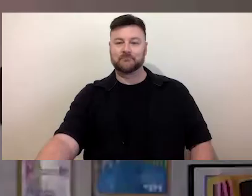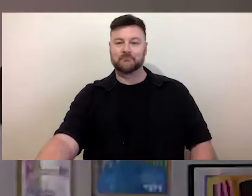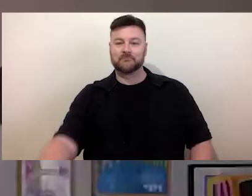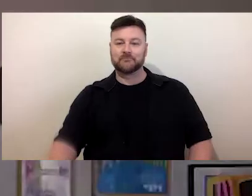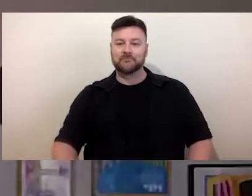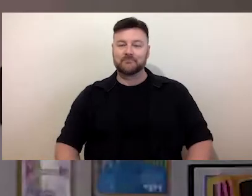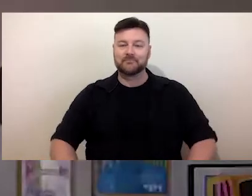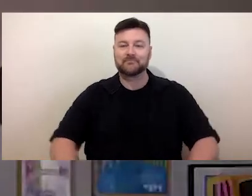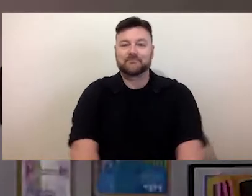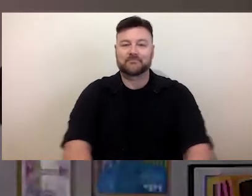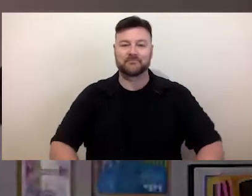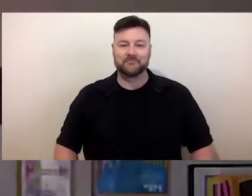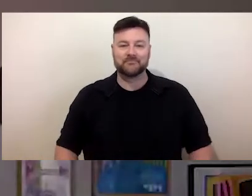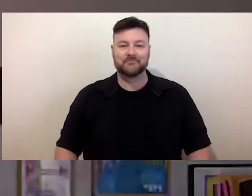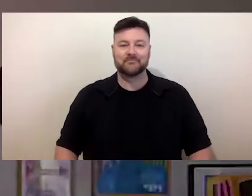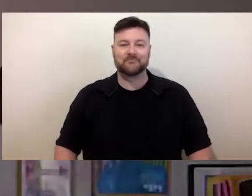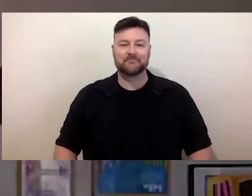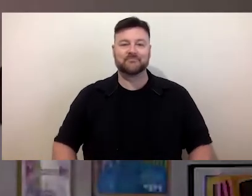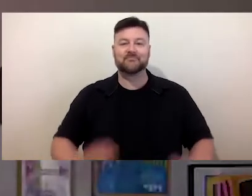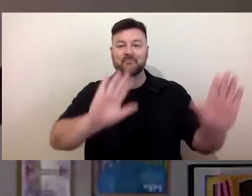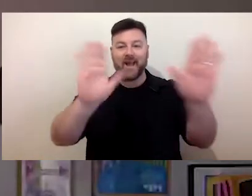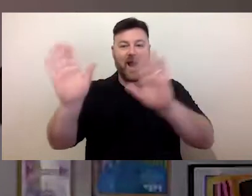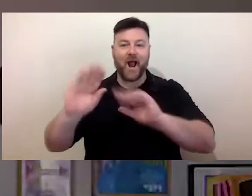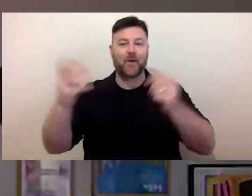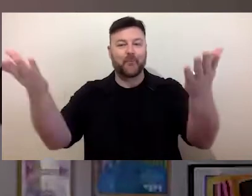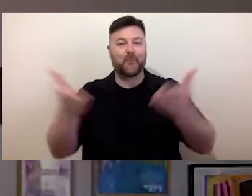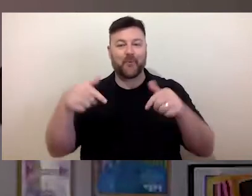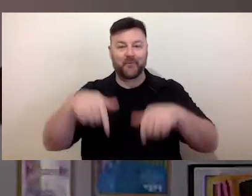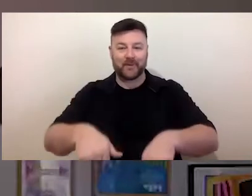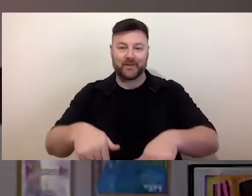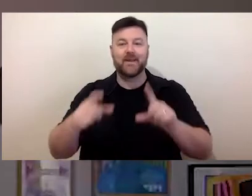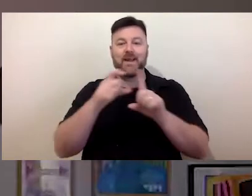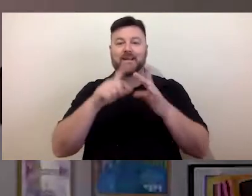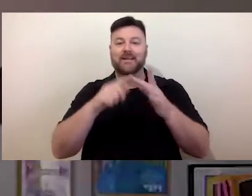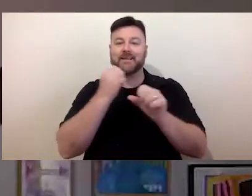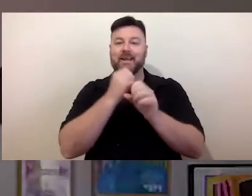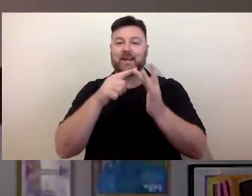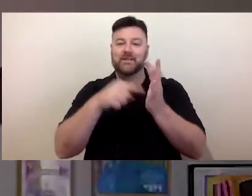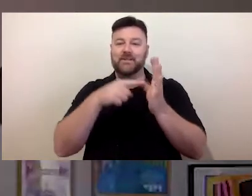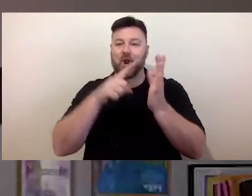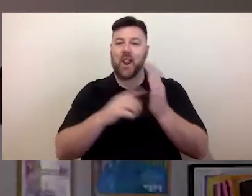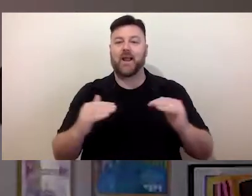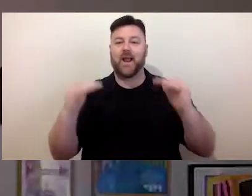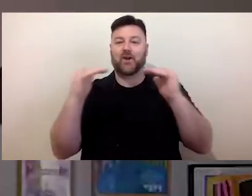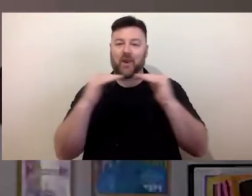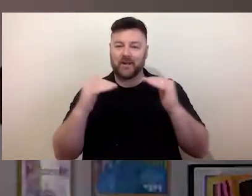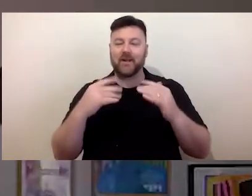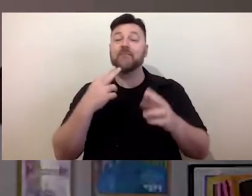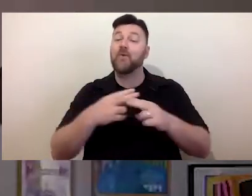Hello everyone, and welcome to today's webinar - Digital Equality: Finding Inclusion In Online Spaces.